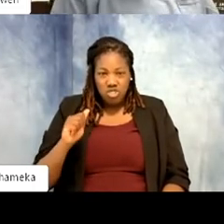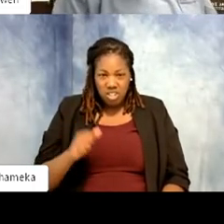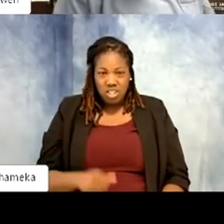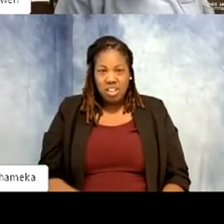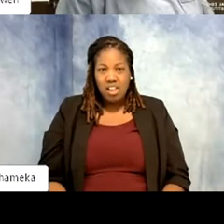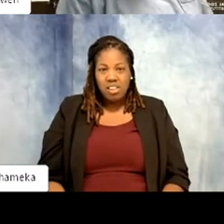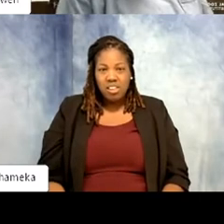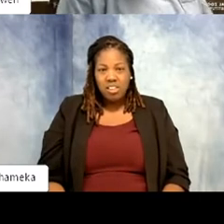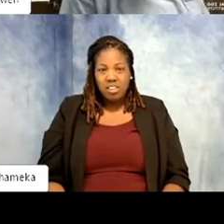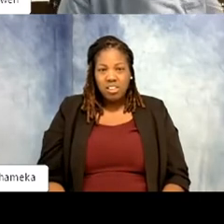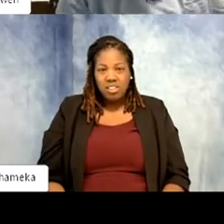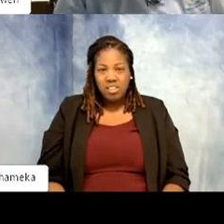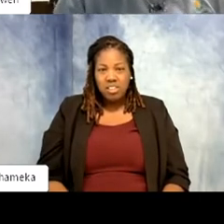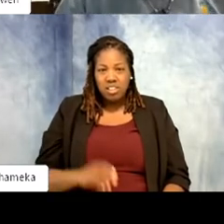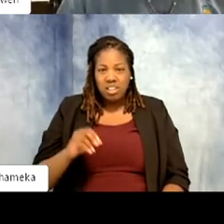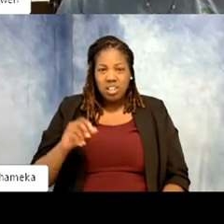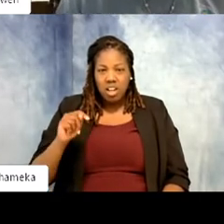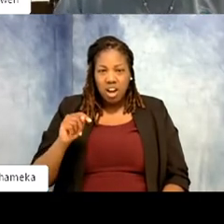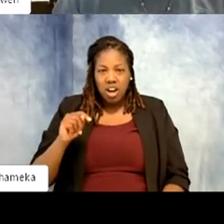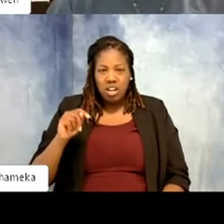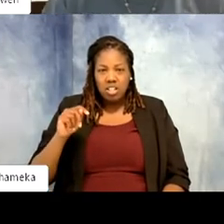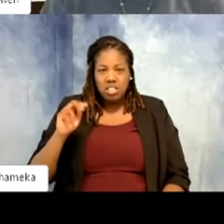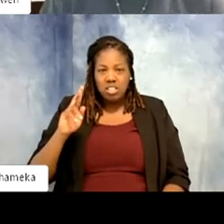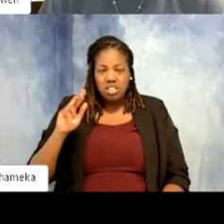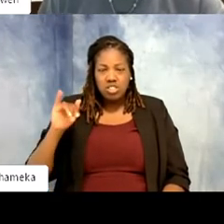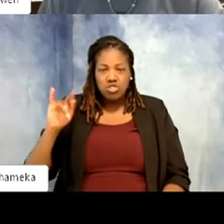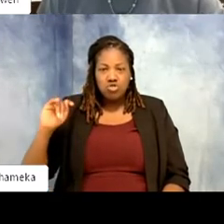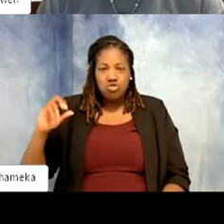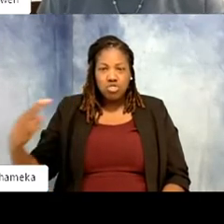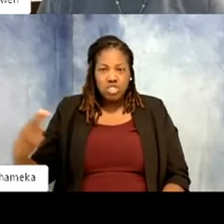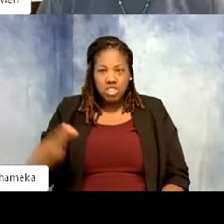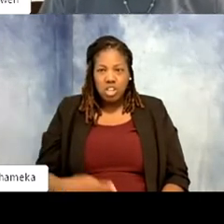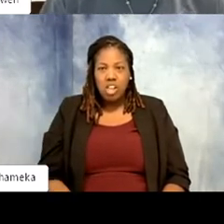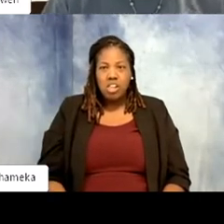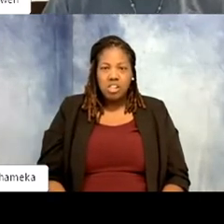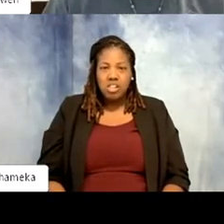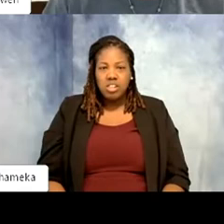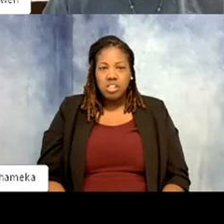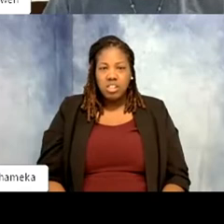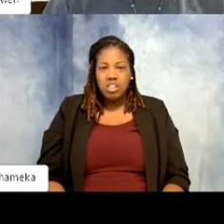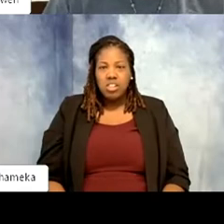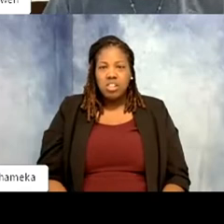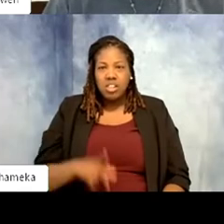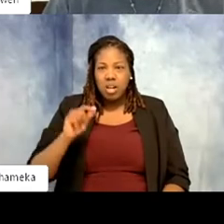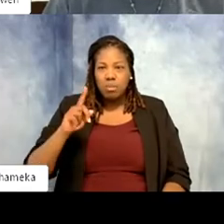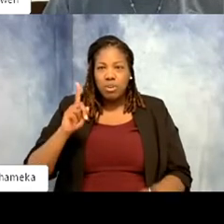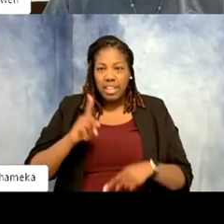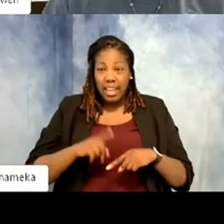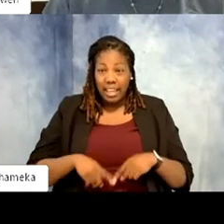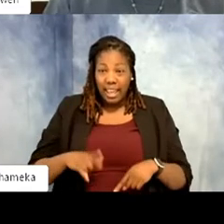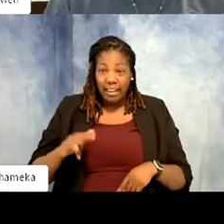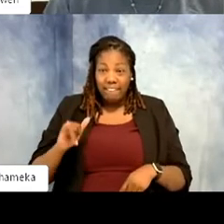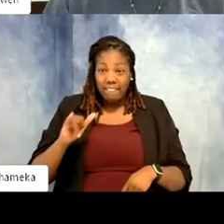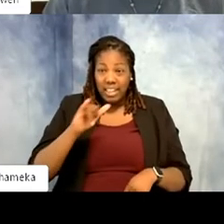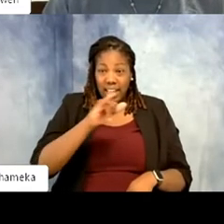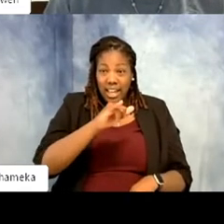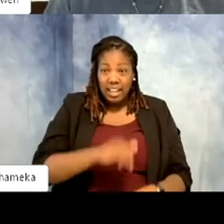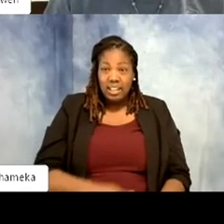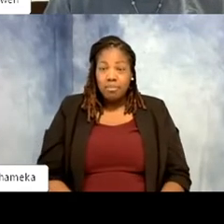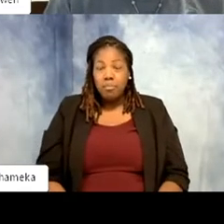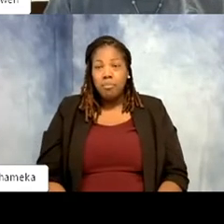Abby guessed ostrich. >>Gwen: oh wow okay. >>Shellie: Burke family said is it a bird that can't fly?